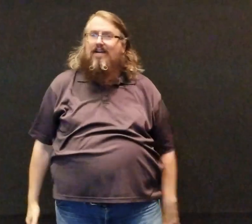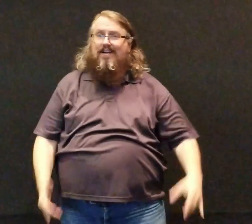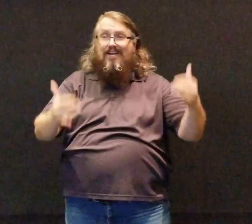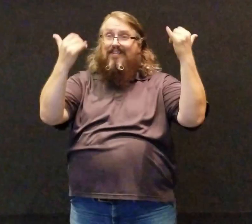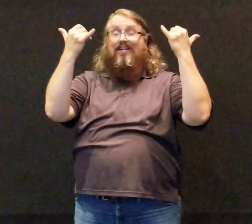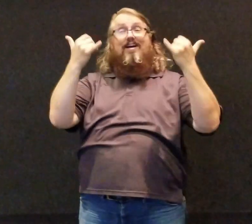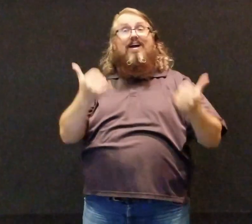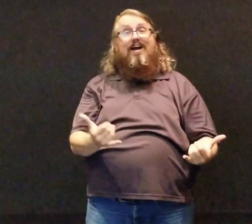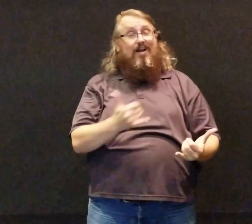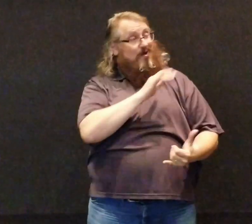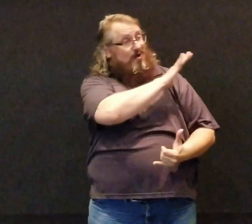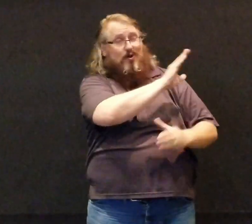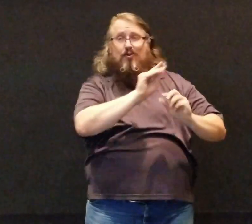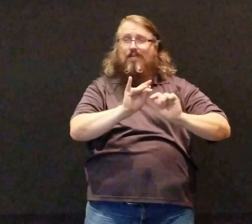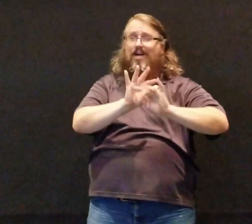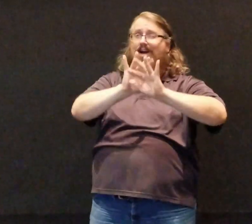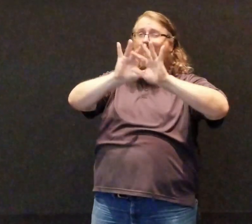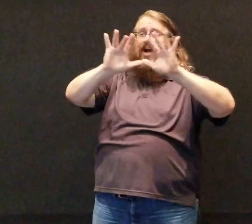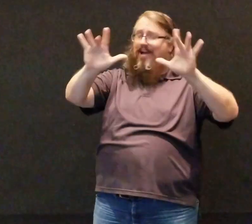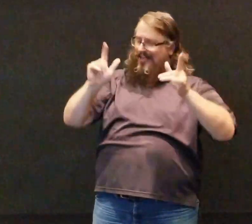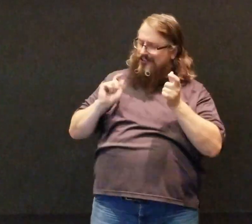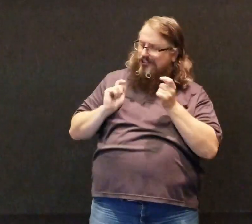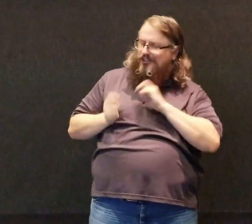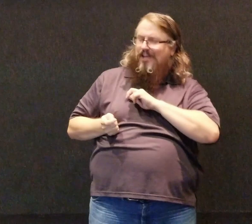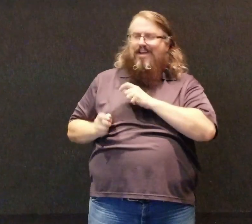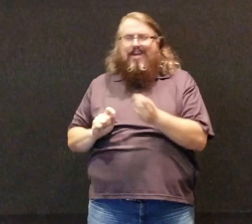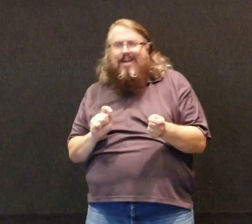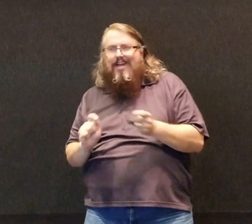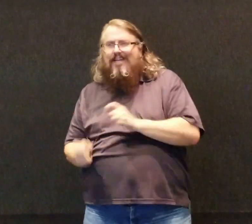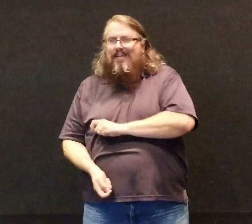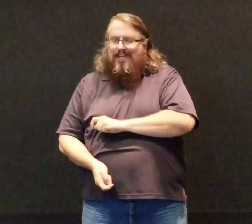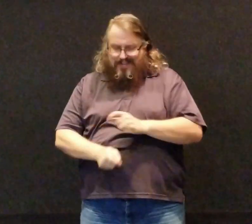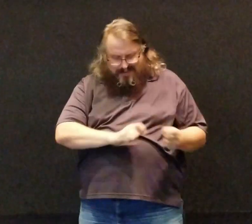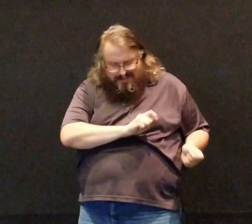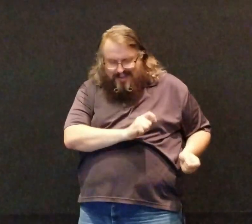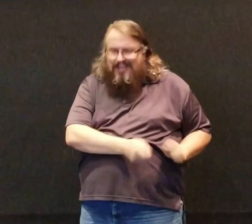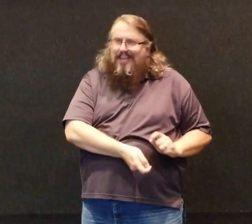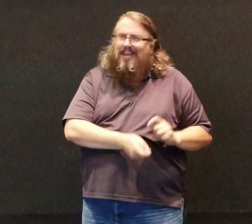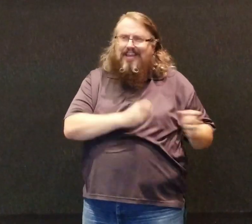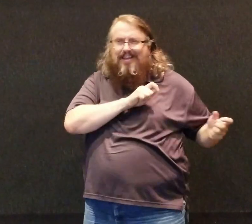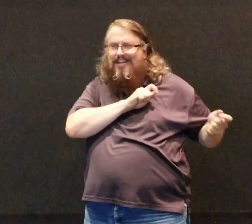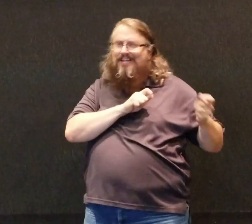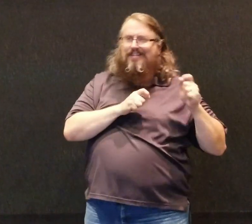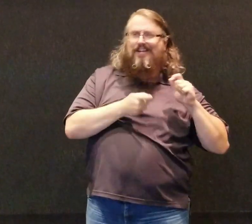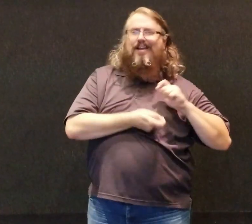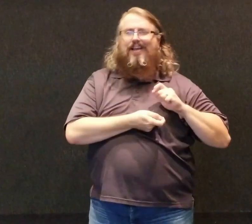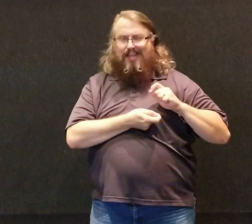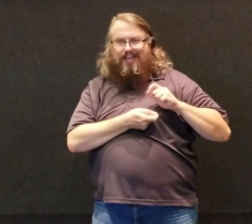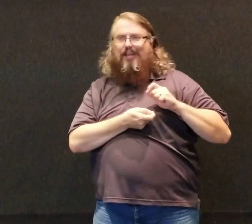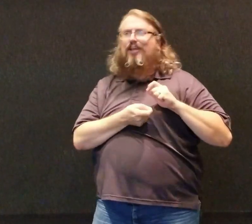And now Your light is painting over, over me